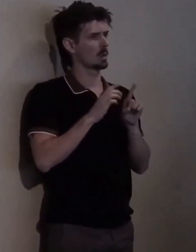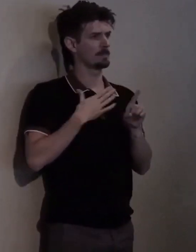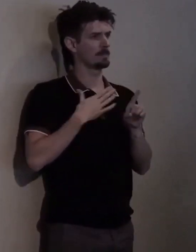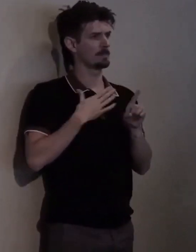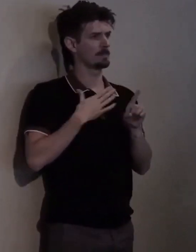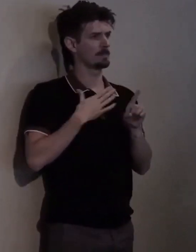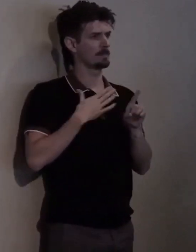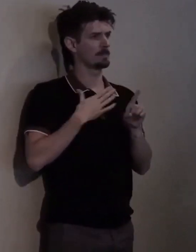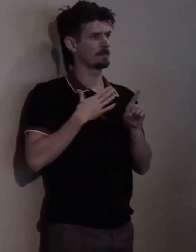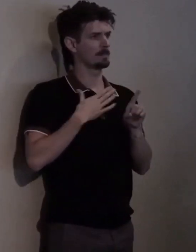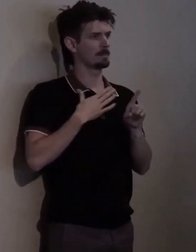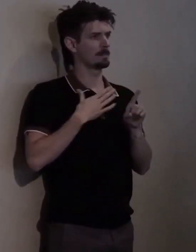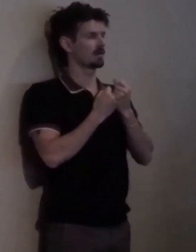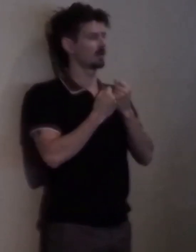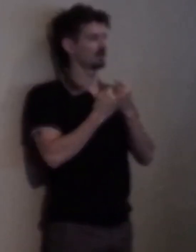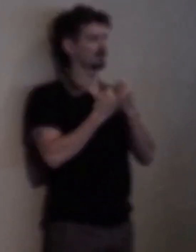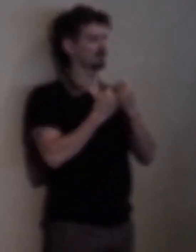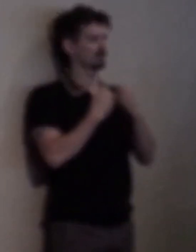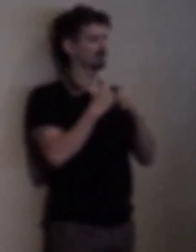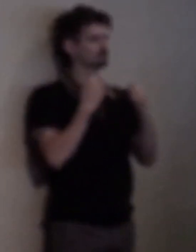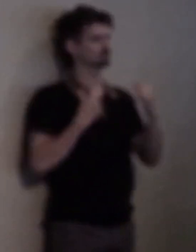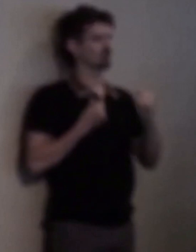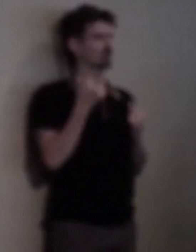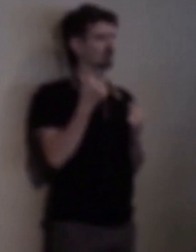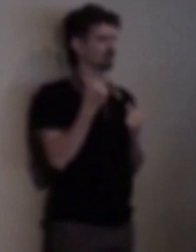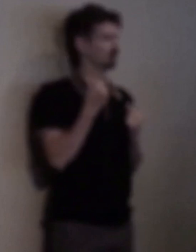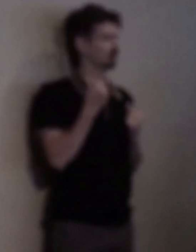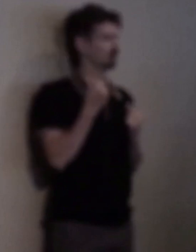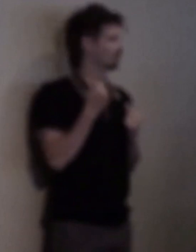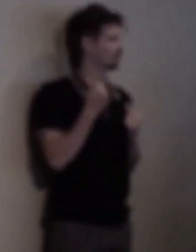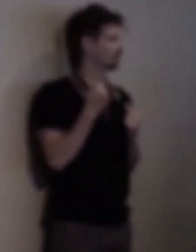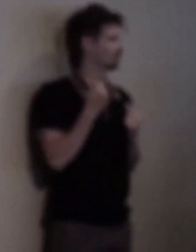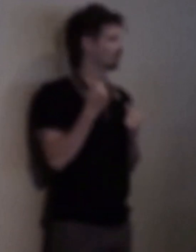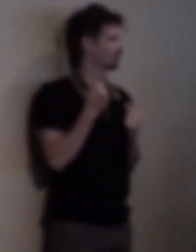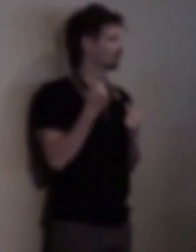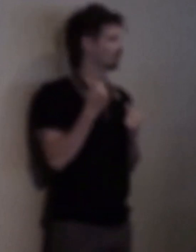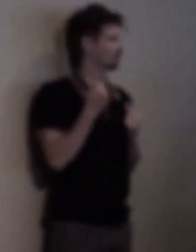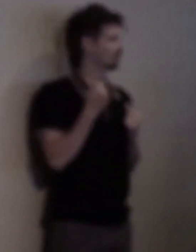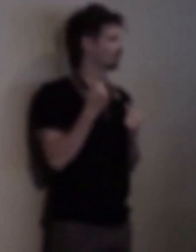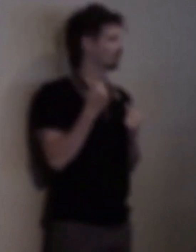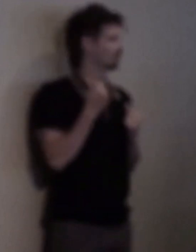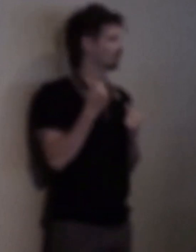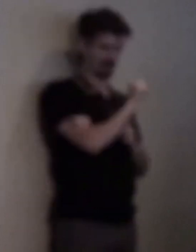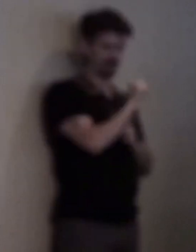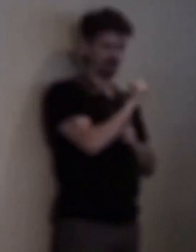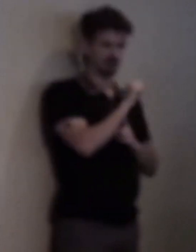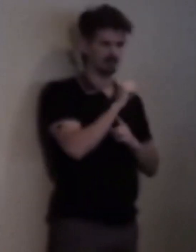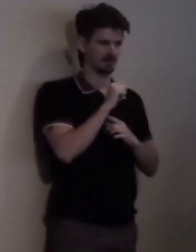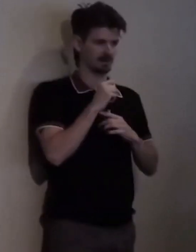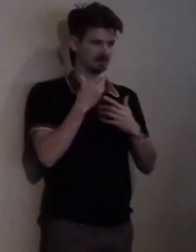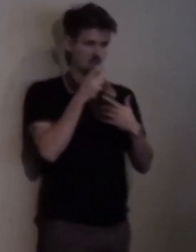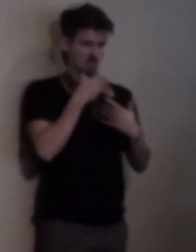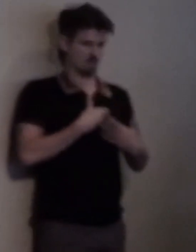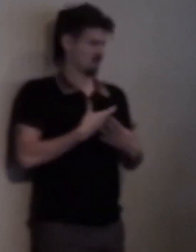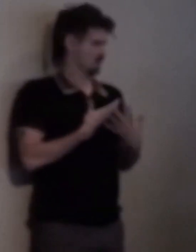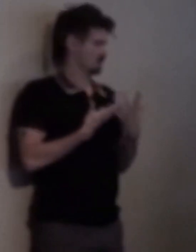the intersectionality of... Ahh... Disability and how it's nondiscriminatory... Uhm... You never know when you're going to develop a disability.